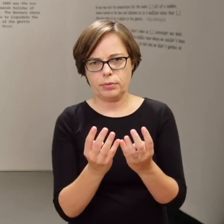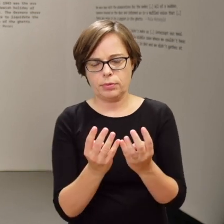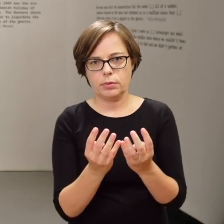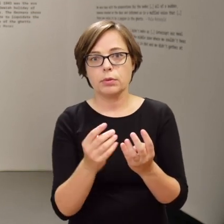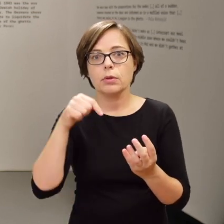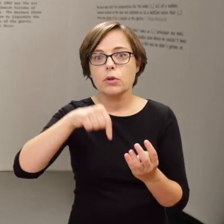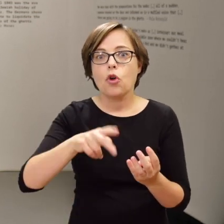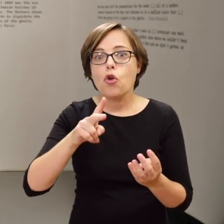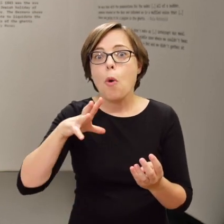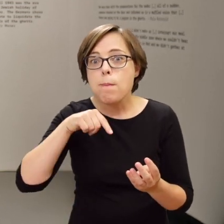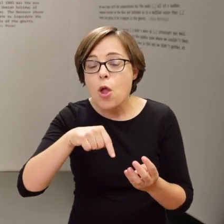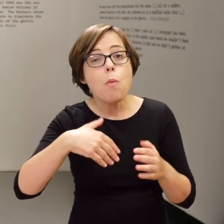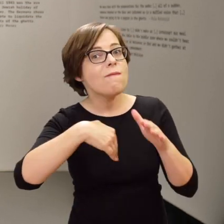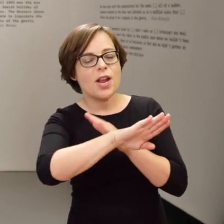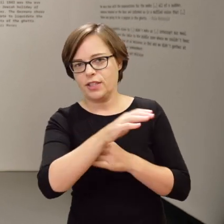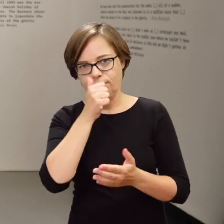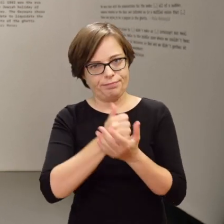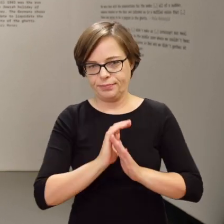so that nobody could possibly get out.